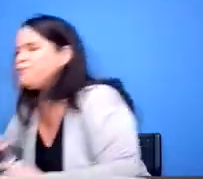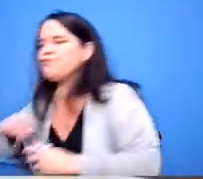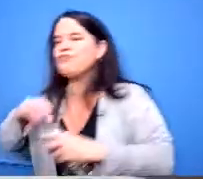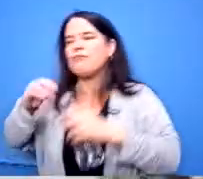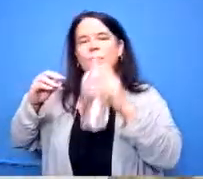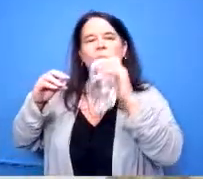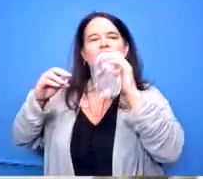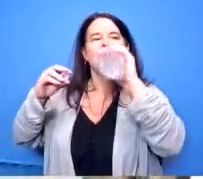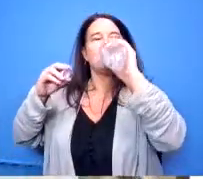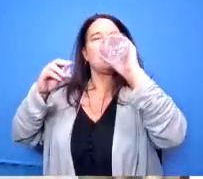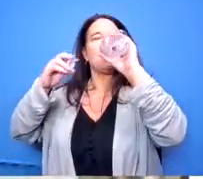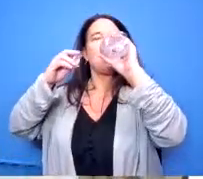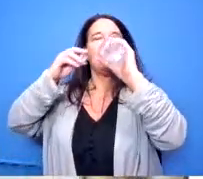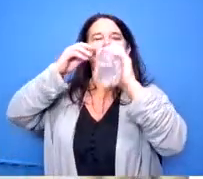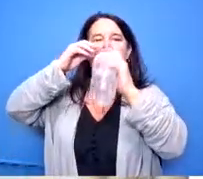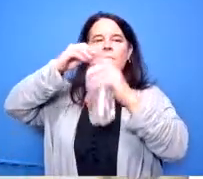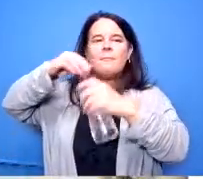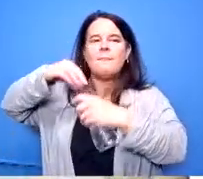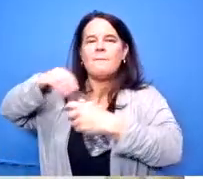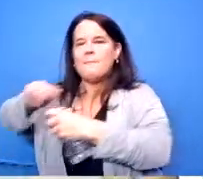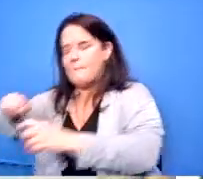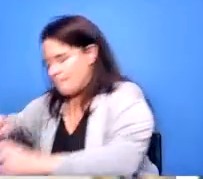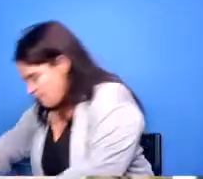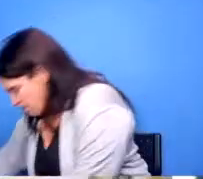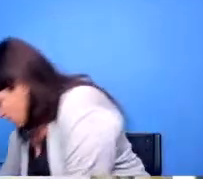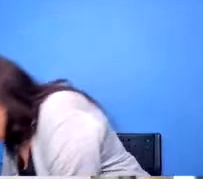do you want to answer the question about how we'll report out about the percentages